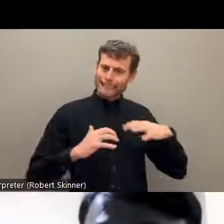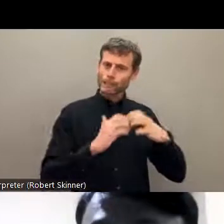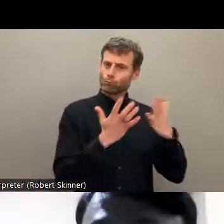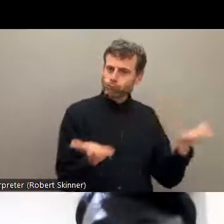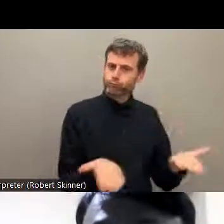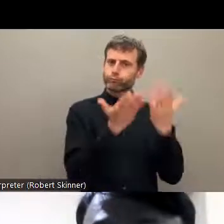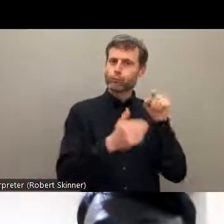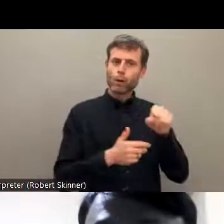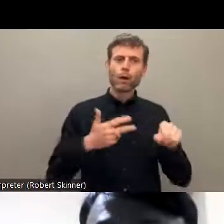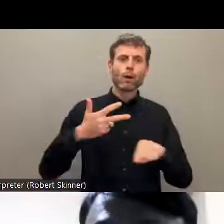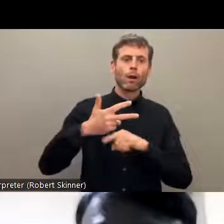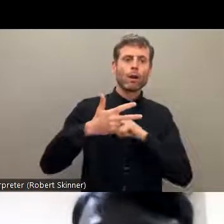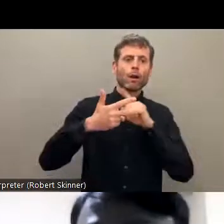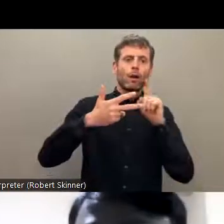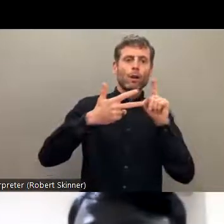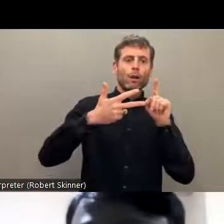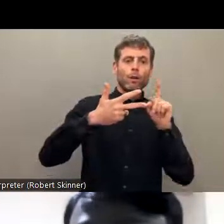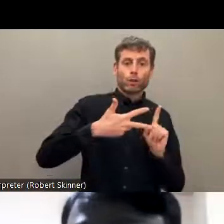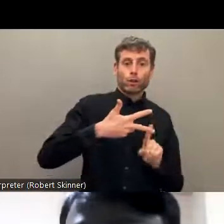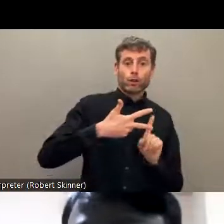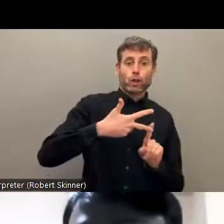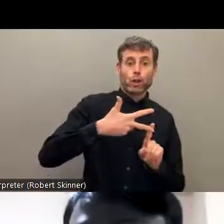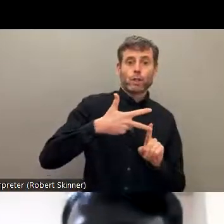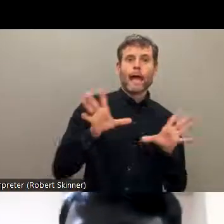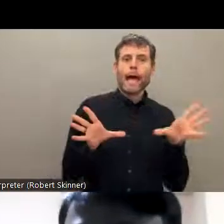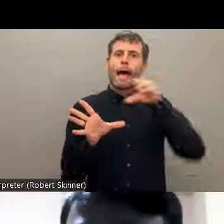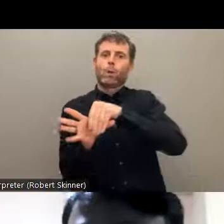the inclusion, but it should be